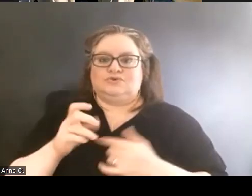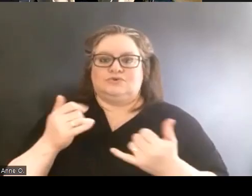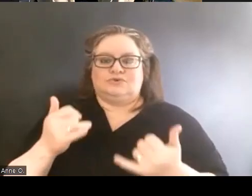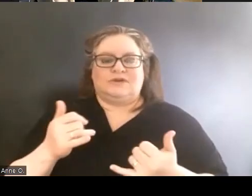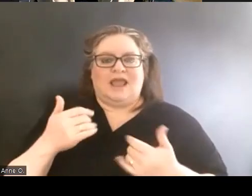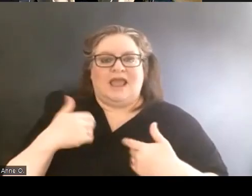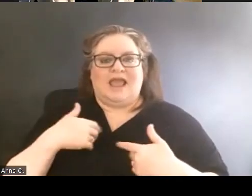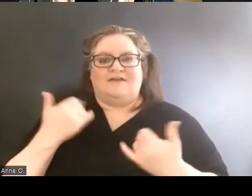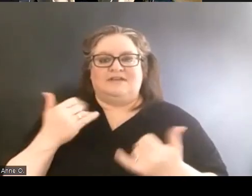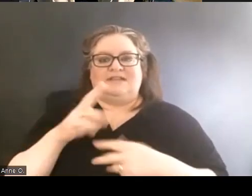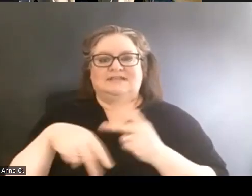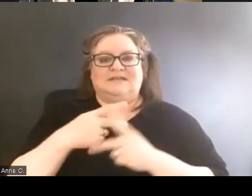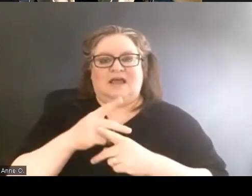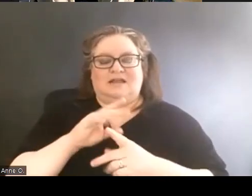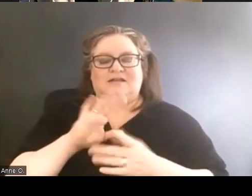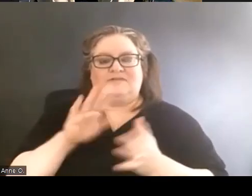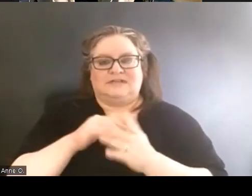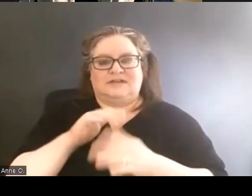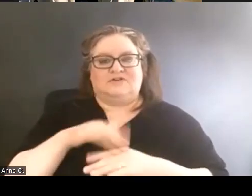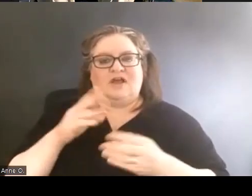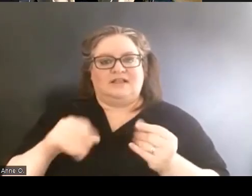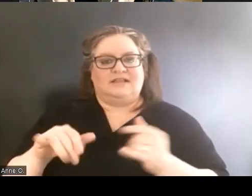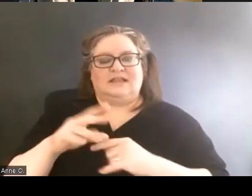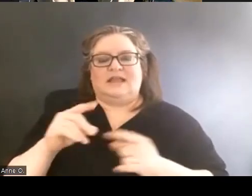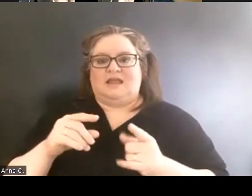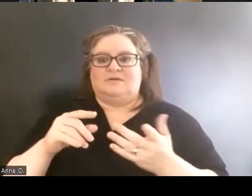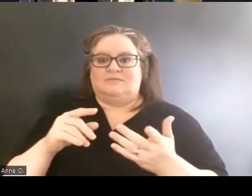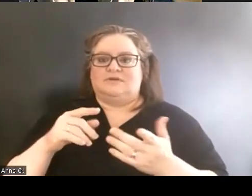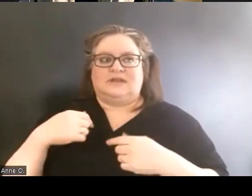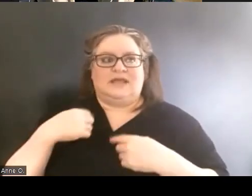And I concur and agree wholeheartedly with Karen